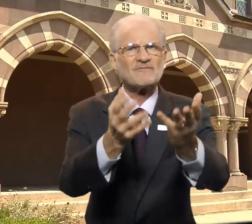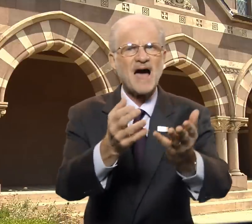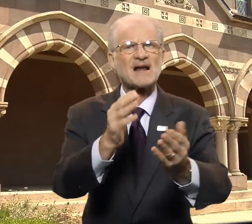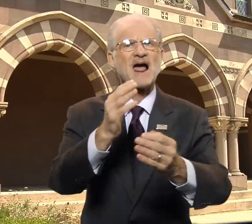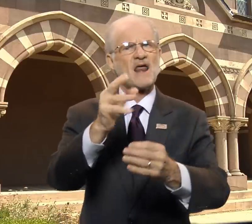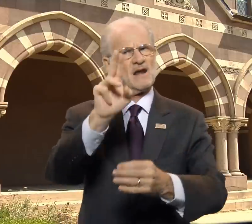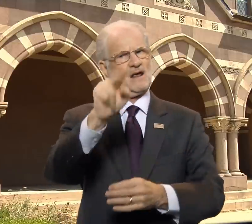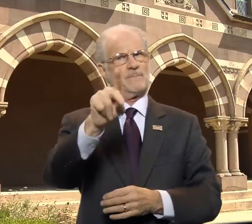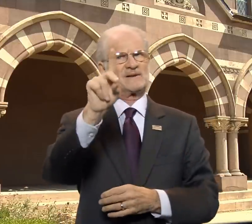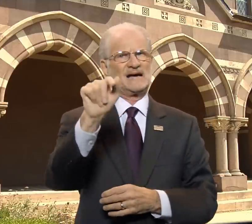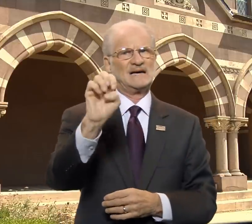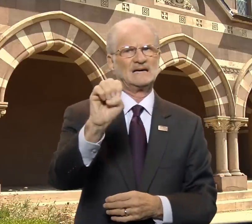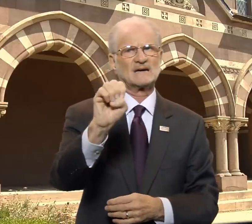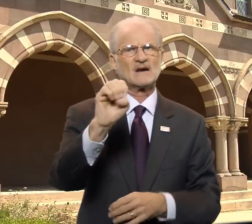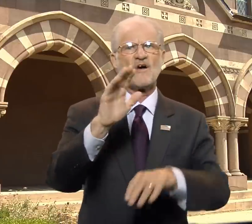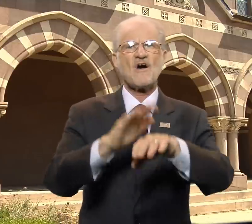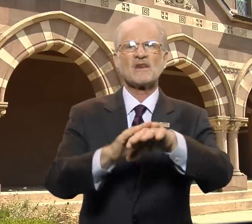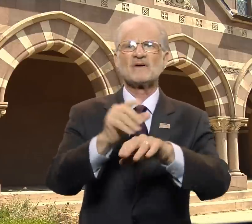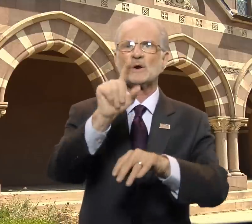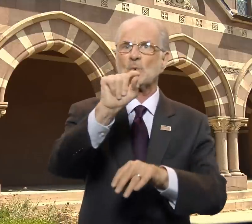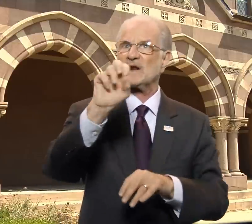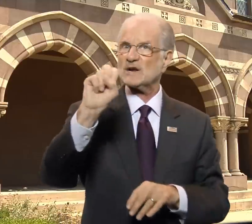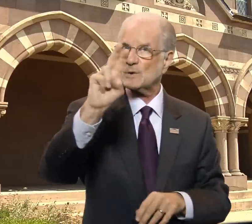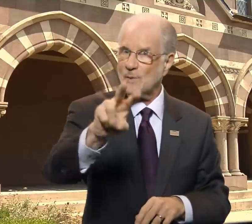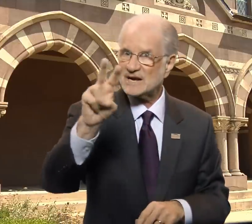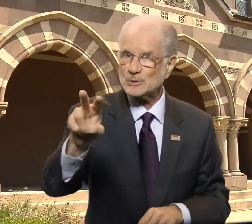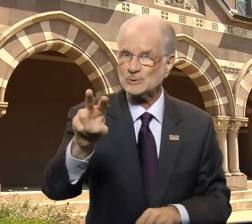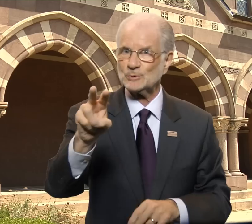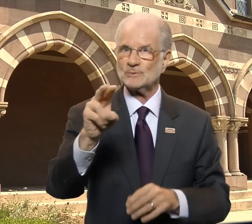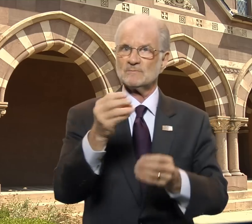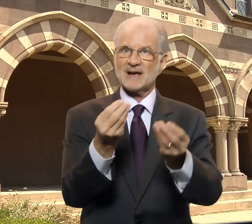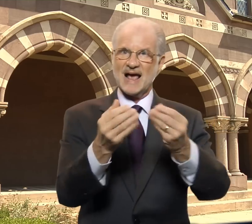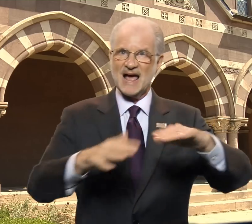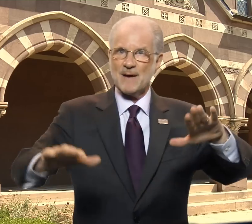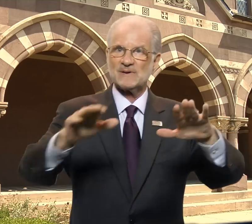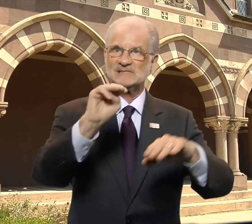provided an update on the 2022 Campus Master Plan.